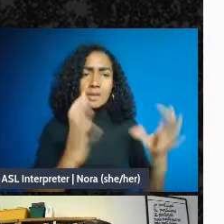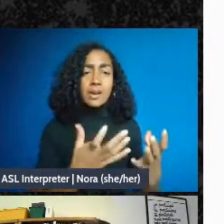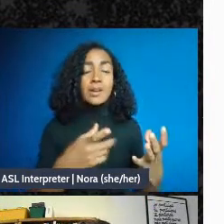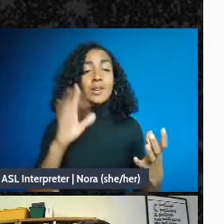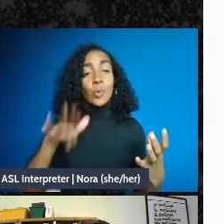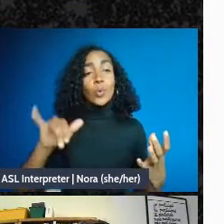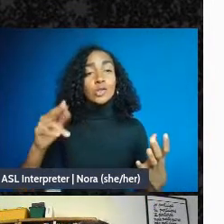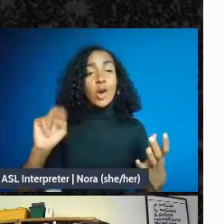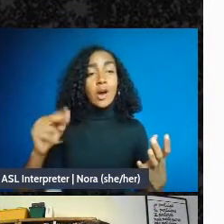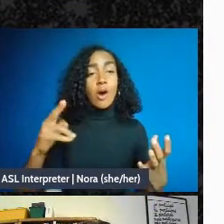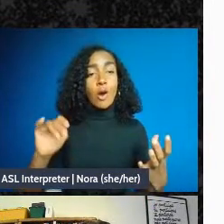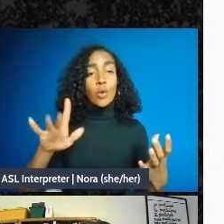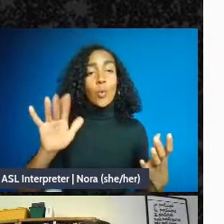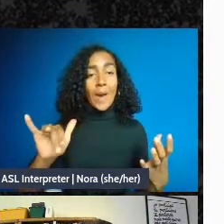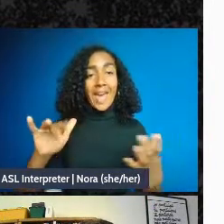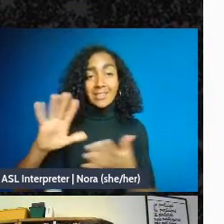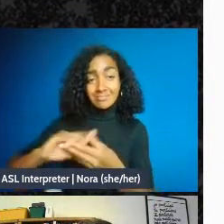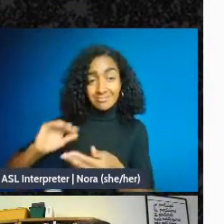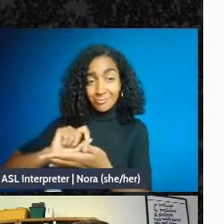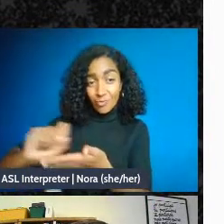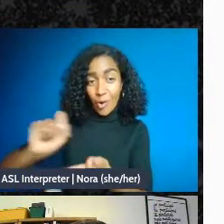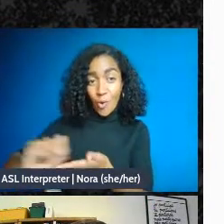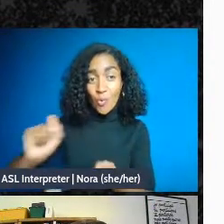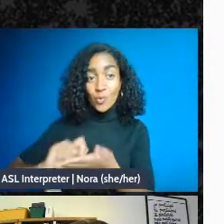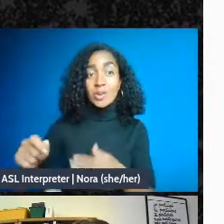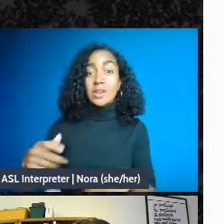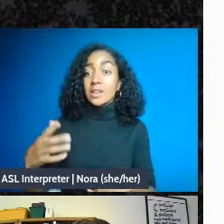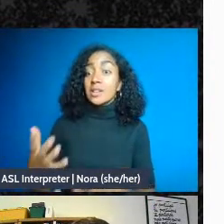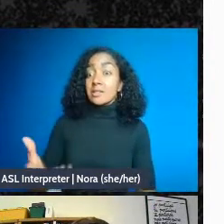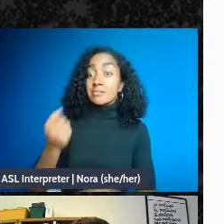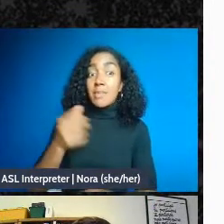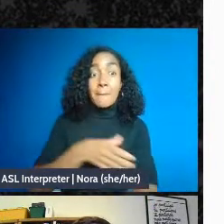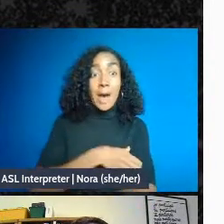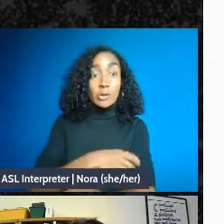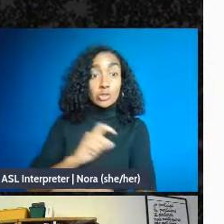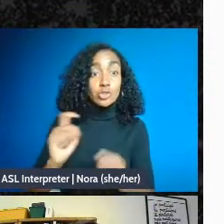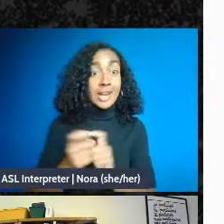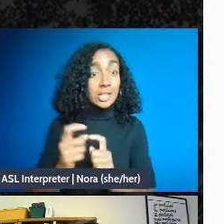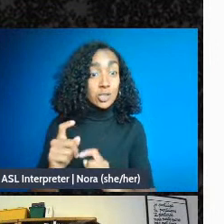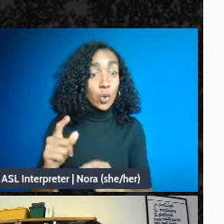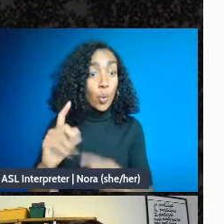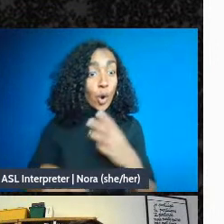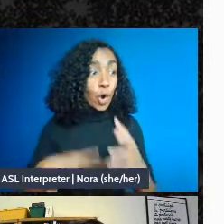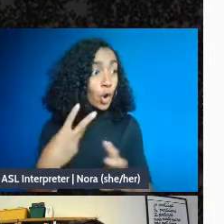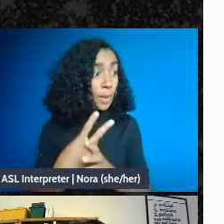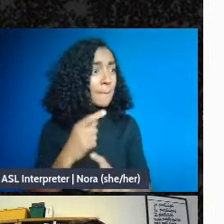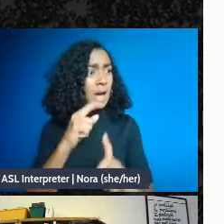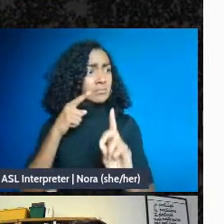not taking power and changing the world, but changing the world without taking power. So I